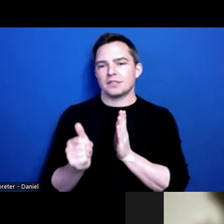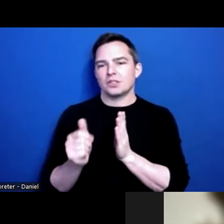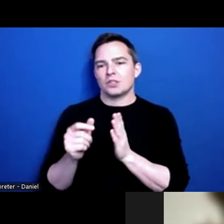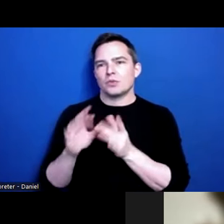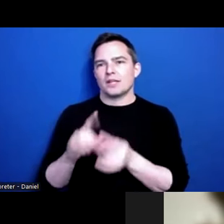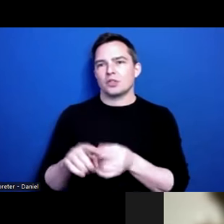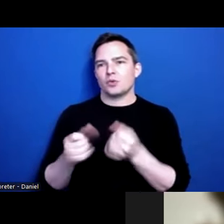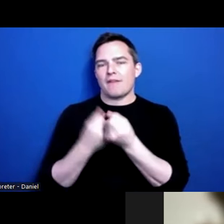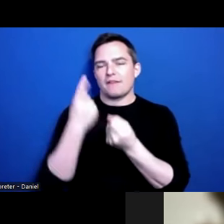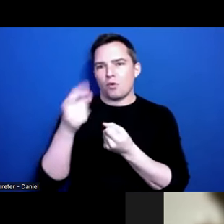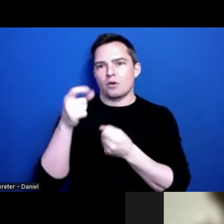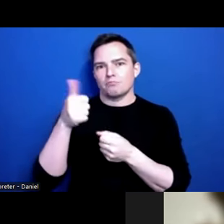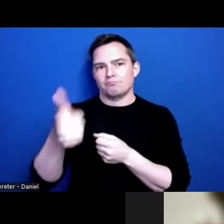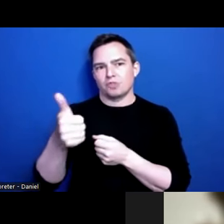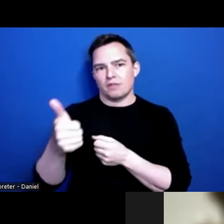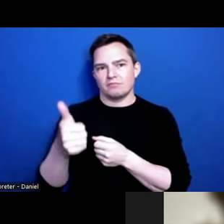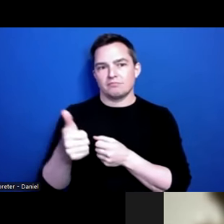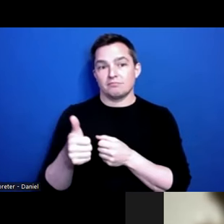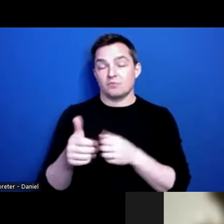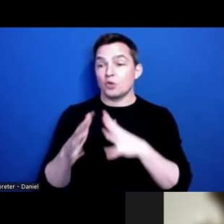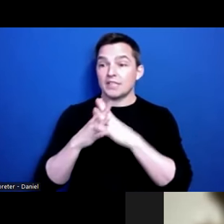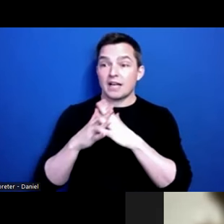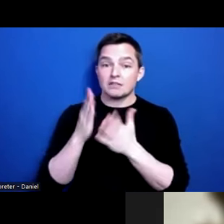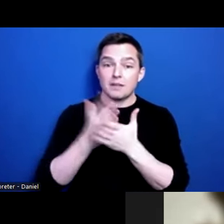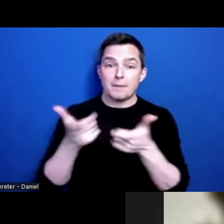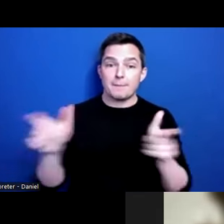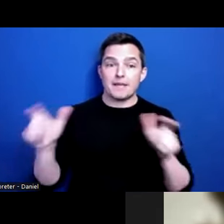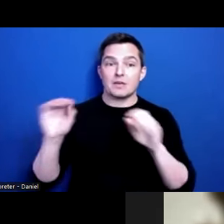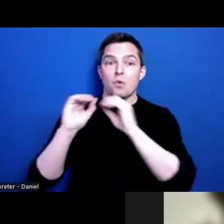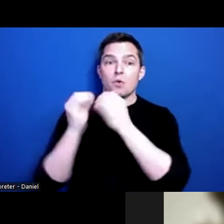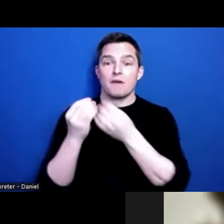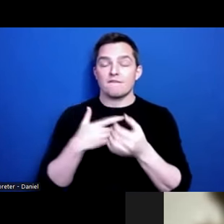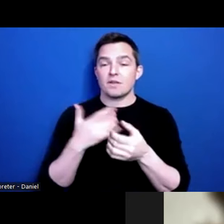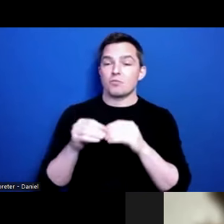you can tackle some of the big organizations and feel confident in doing that - asking